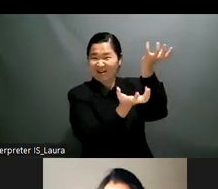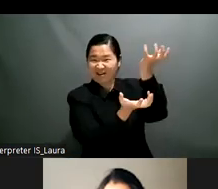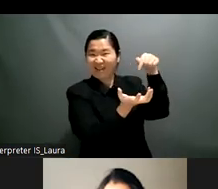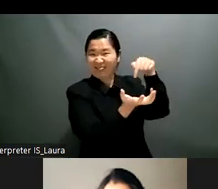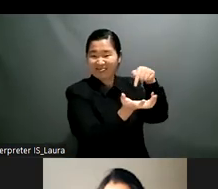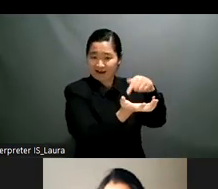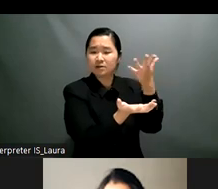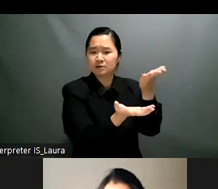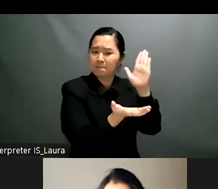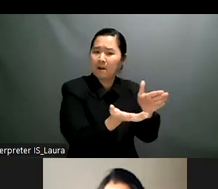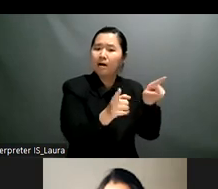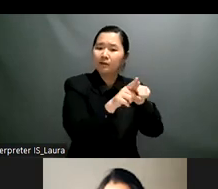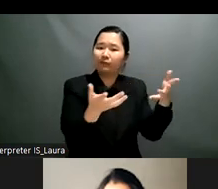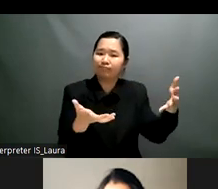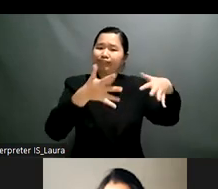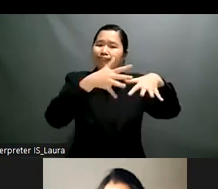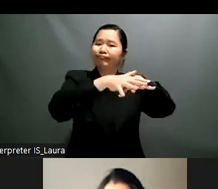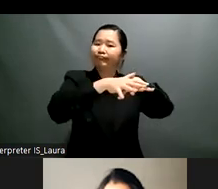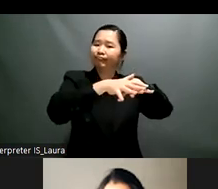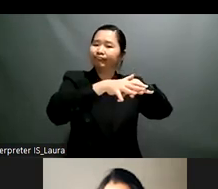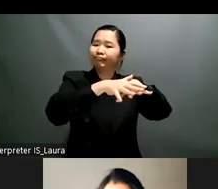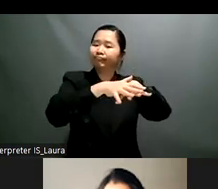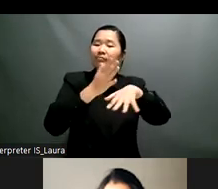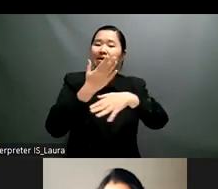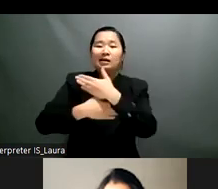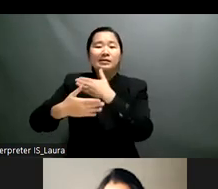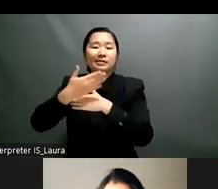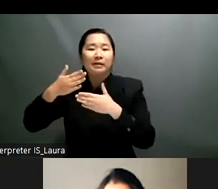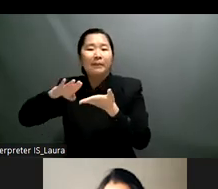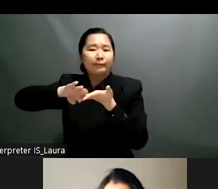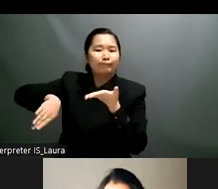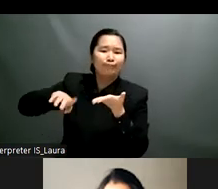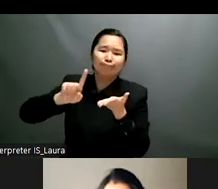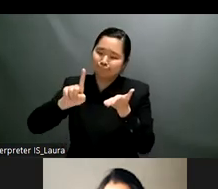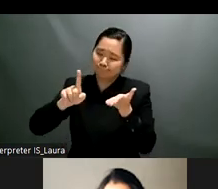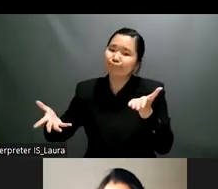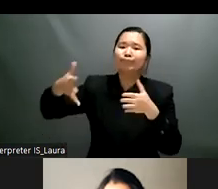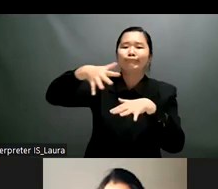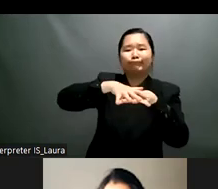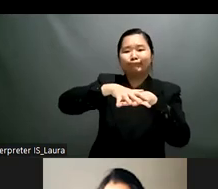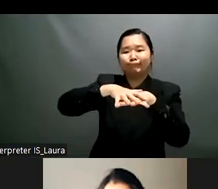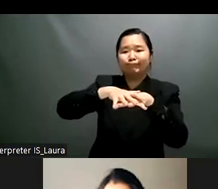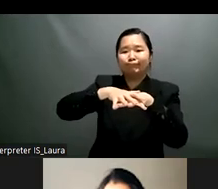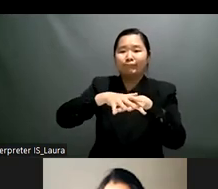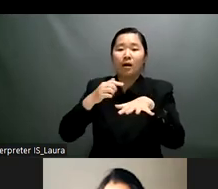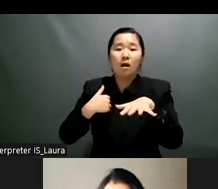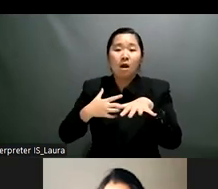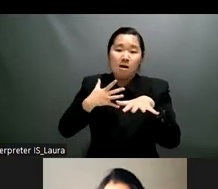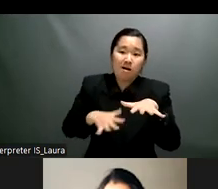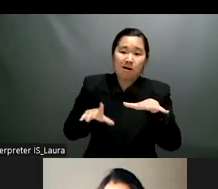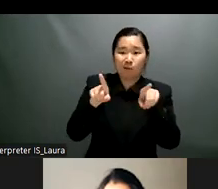attitudes and perceptions were also raised so very important to keep um focus also on these barriers